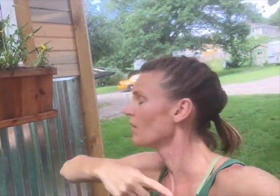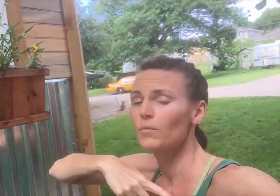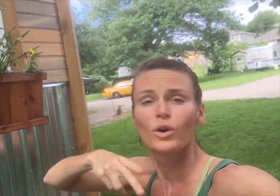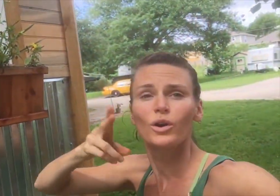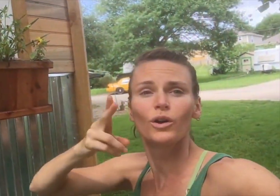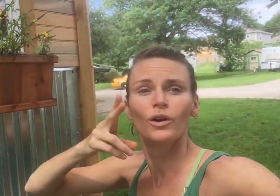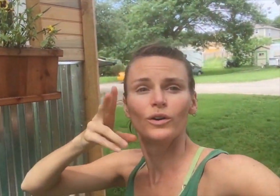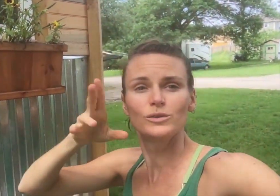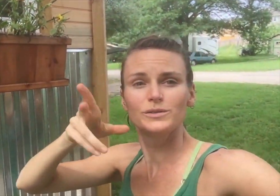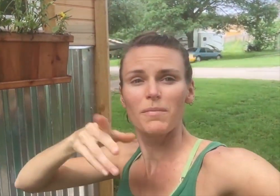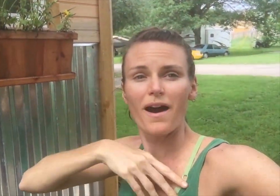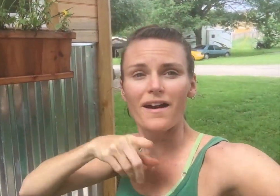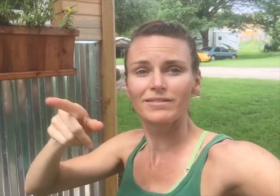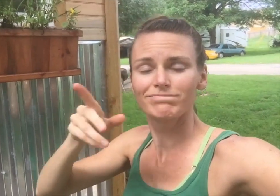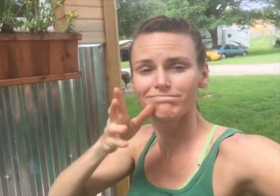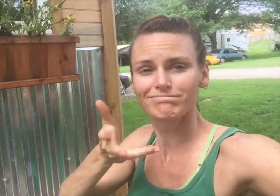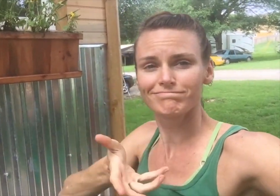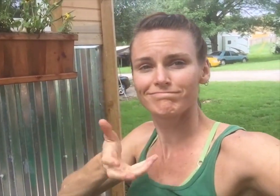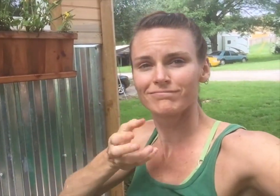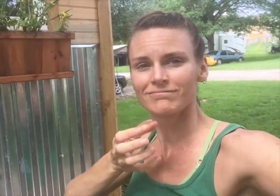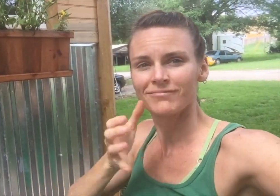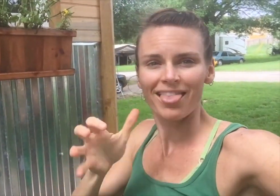[Summer cleaning up her planter boxes]